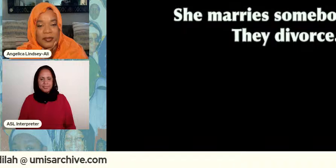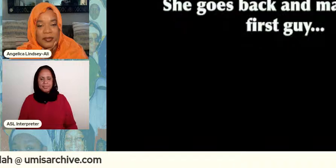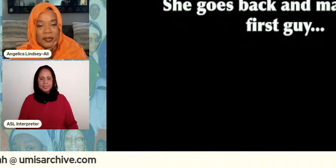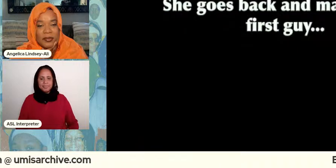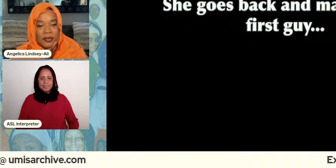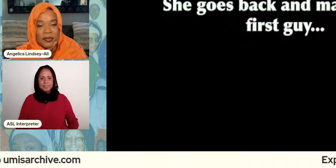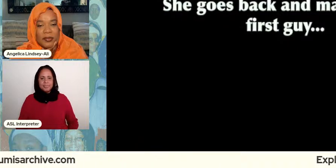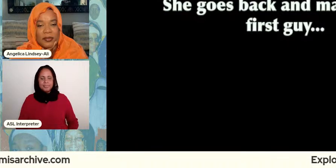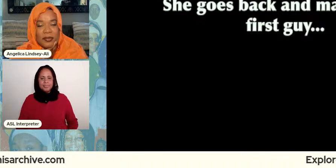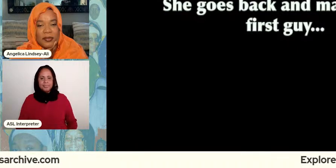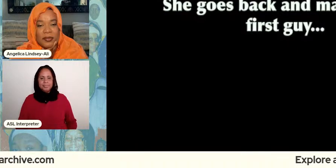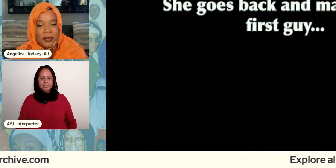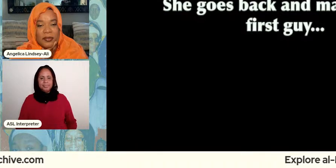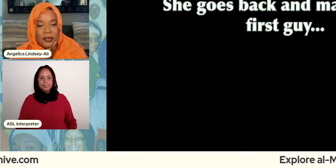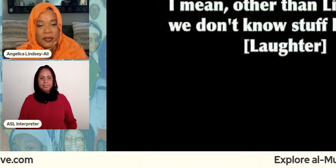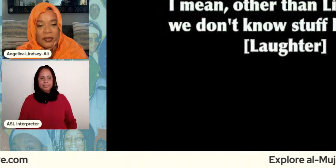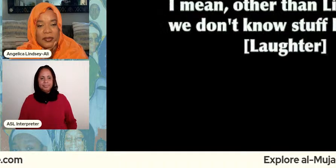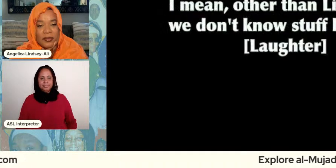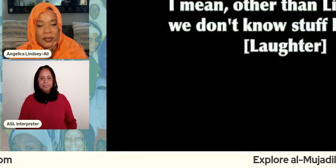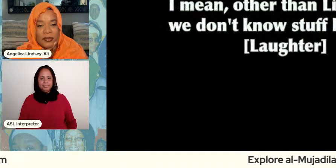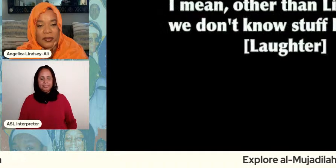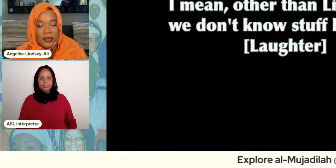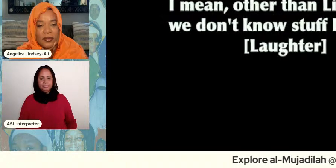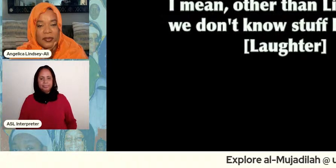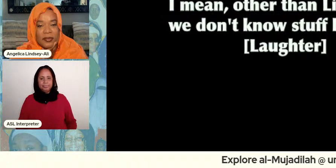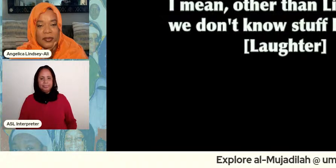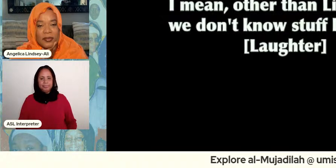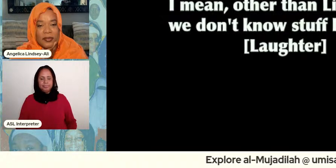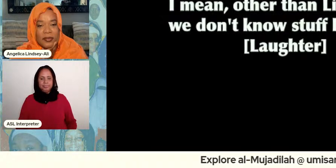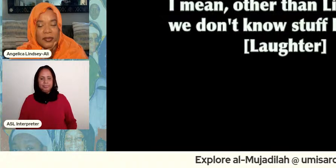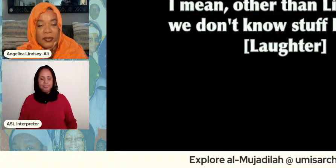she goes back to very first guy i mean other than this taylor we don't know stuff like that